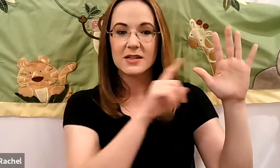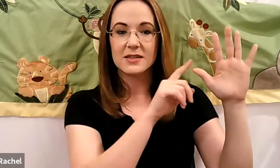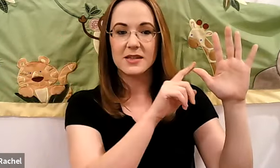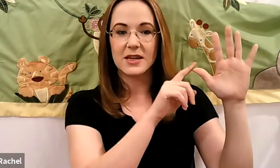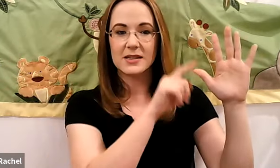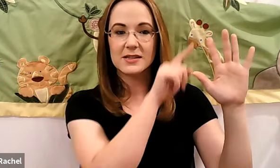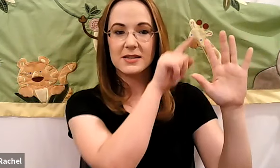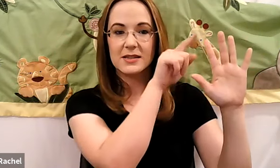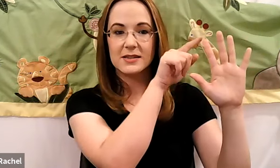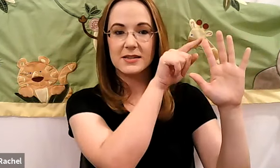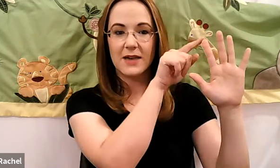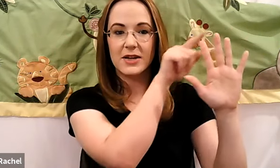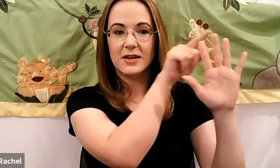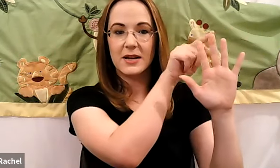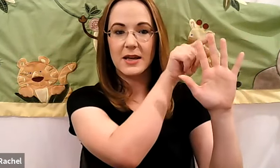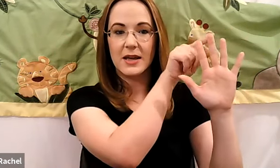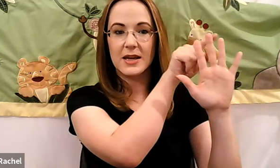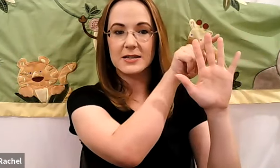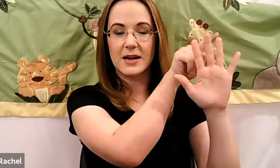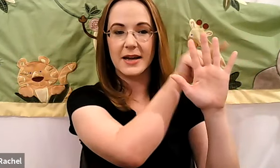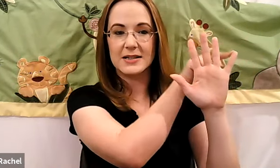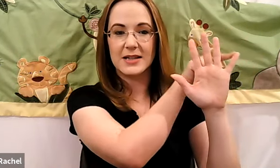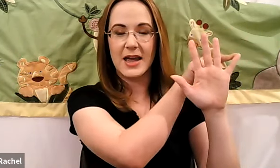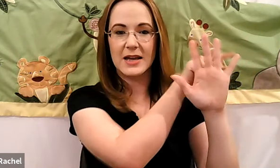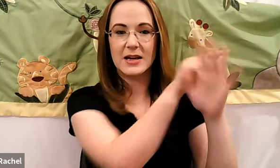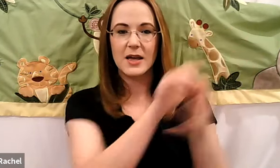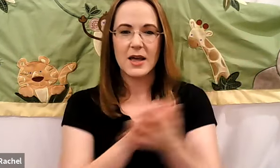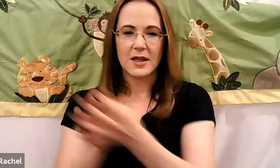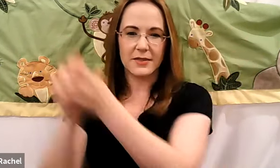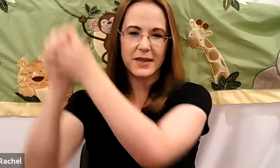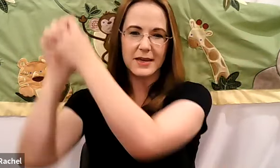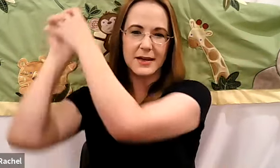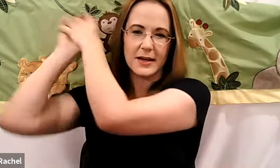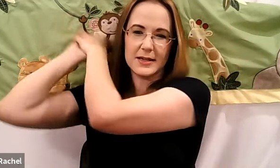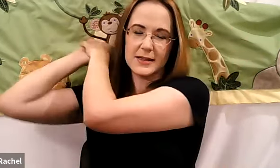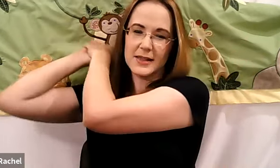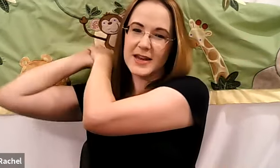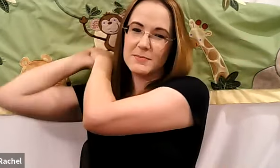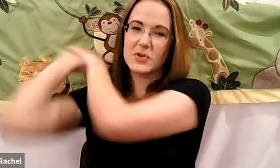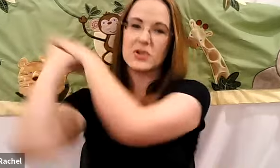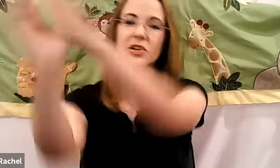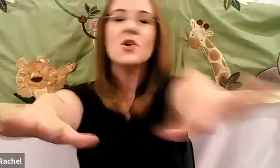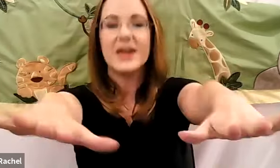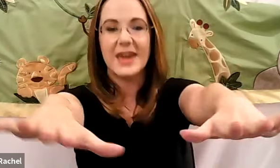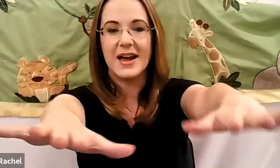Rachel: 678 910 then I Rachel: Go again.